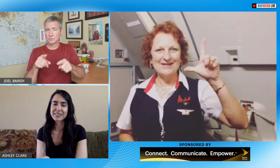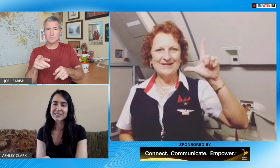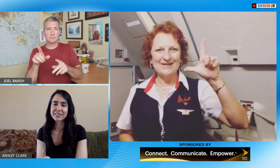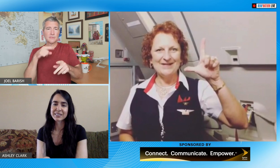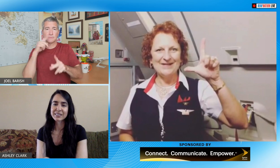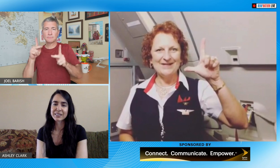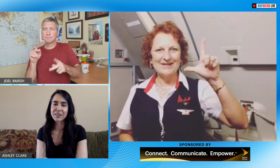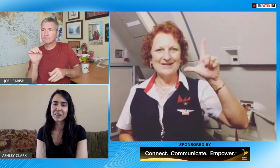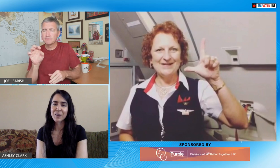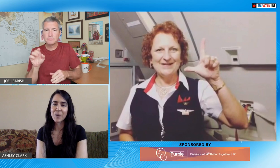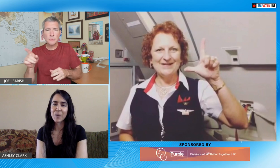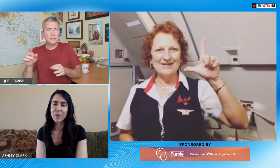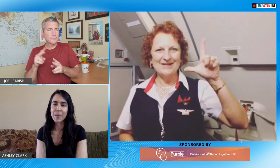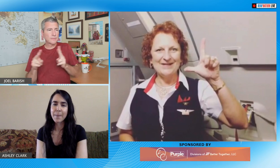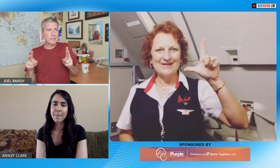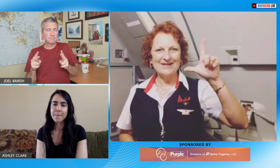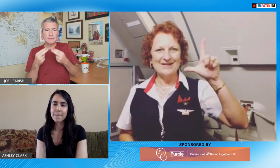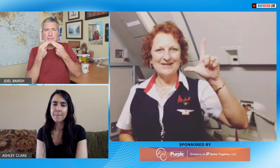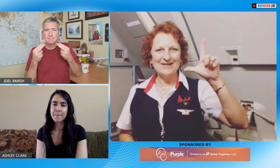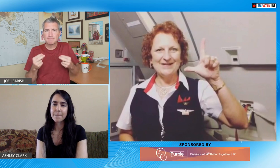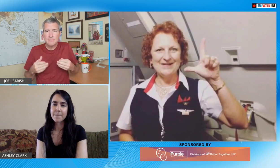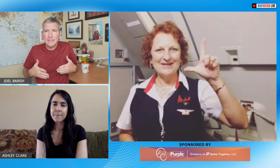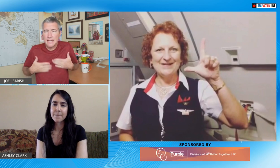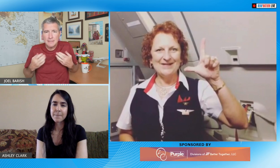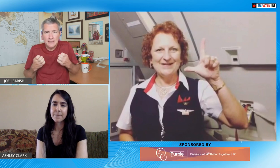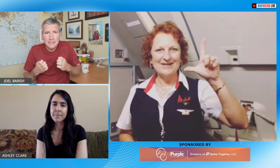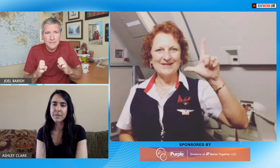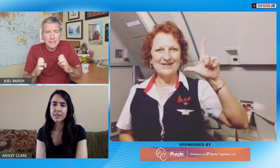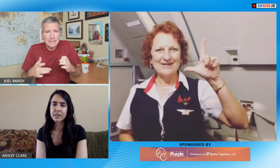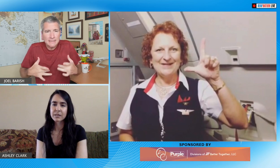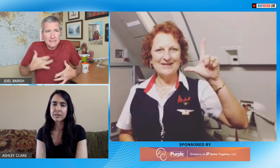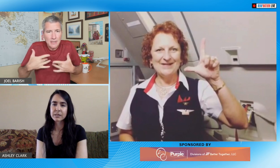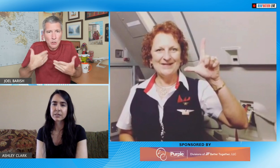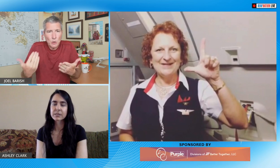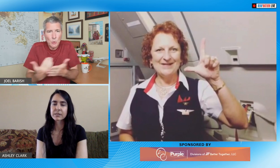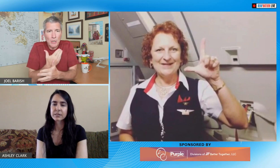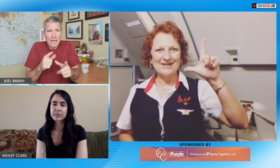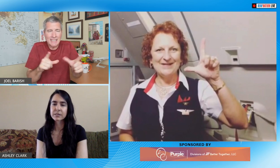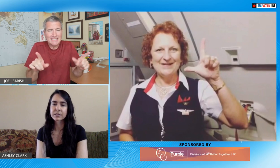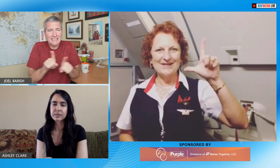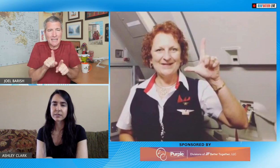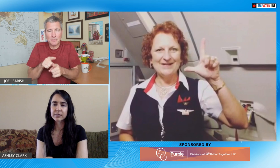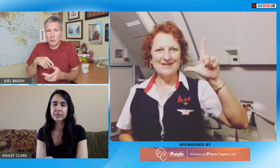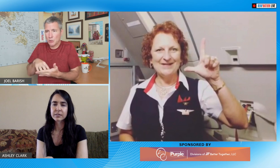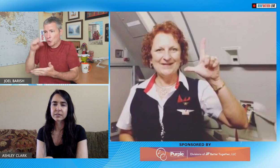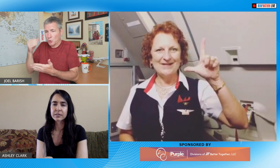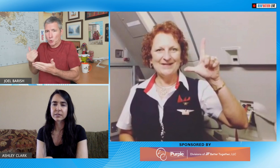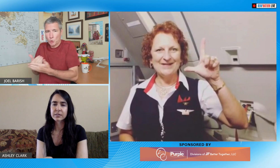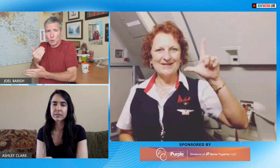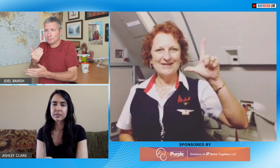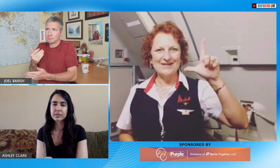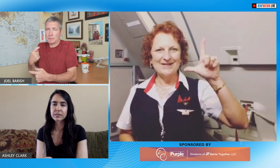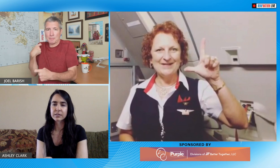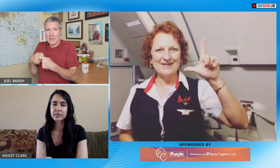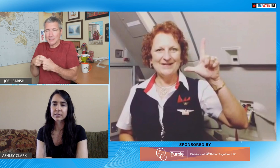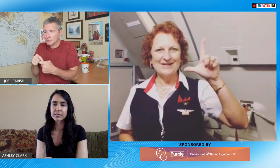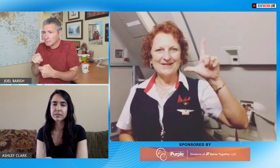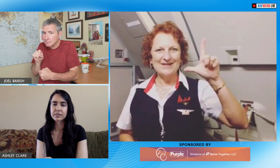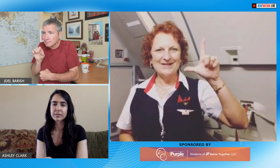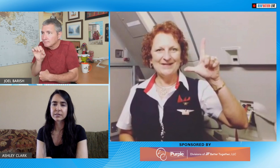fingerstyle to them I so agree I mean hearing people are very naive they're happy to try the they want to learn new and you know